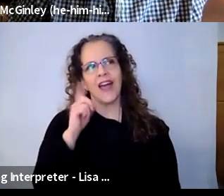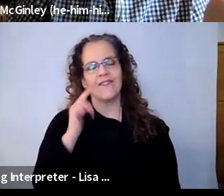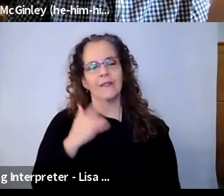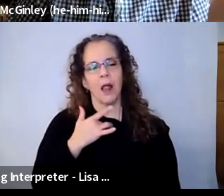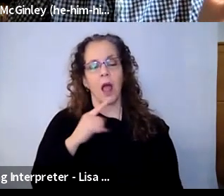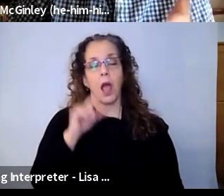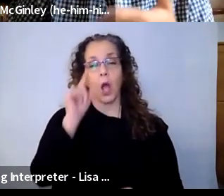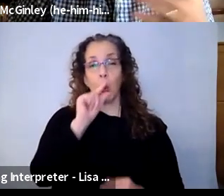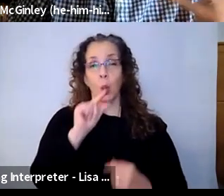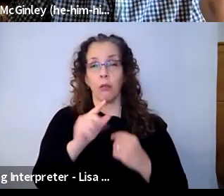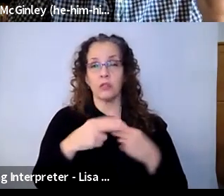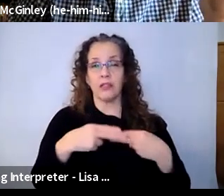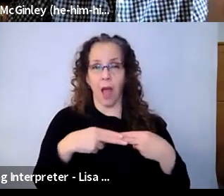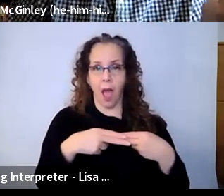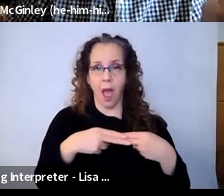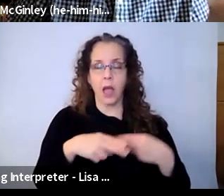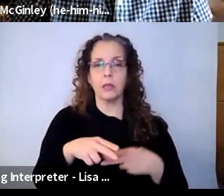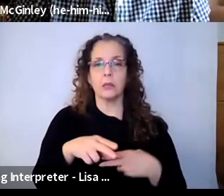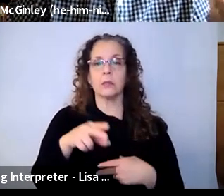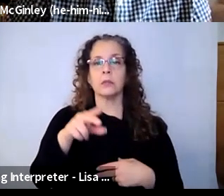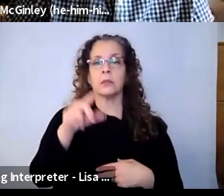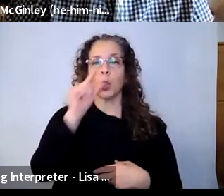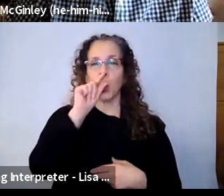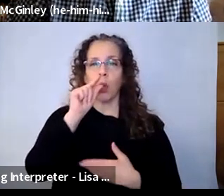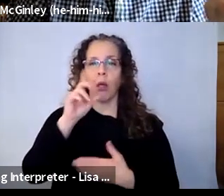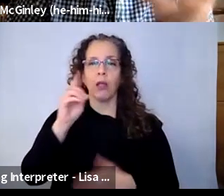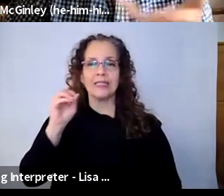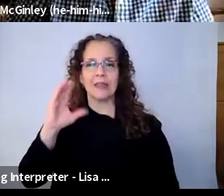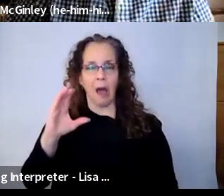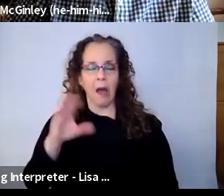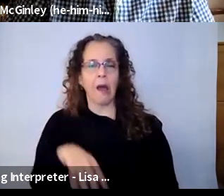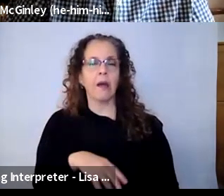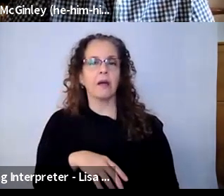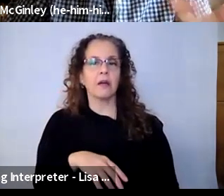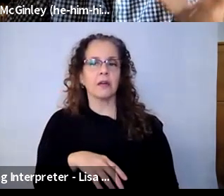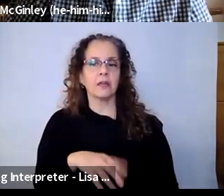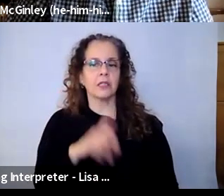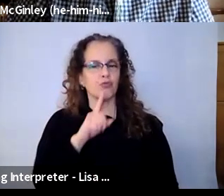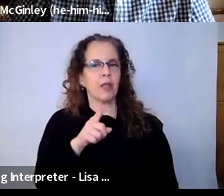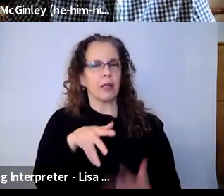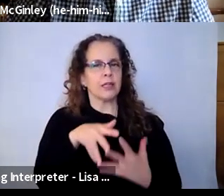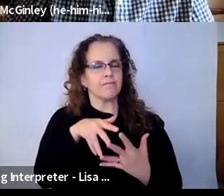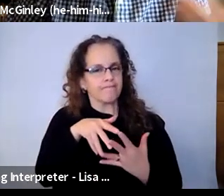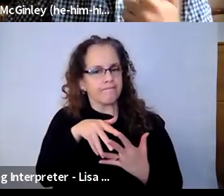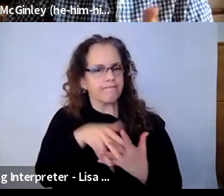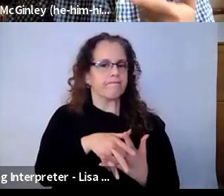Google documents as the core of this large project, we've just completed this remote arts learning partnership, which I'll